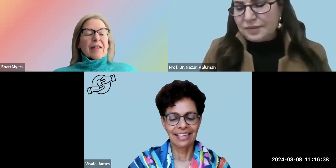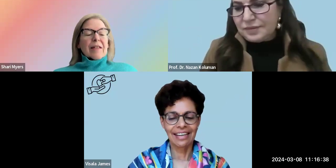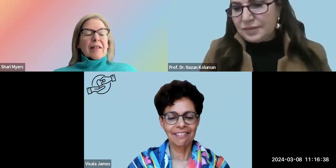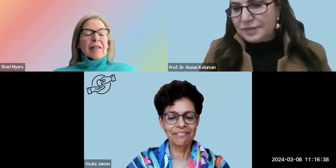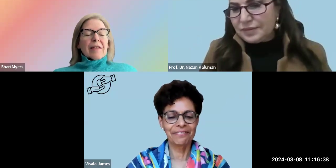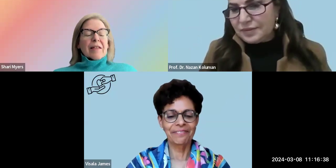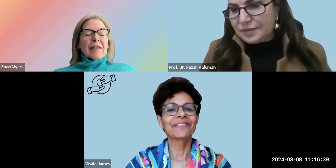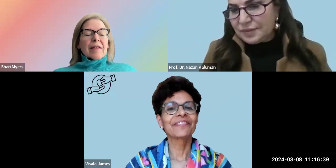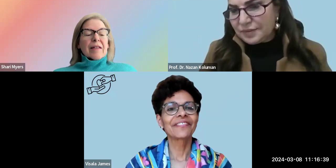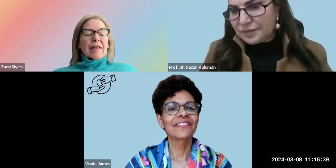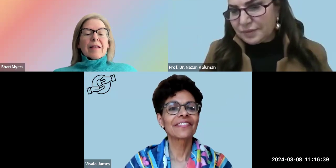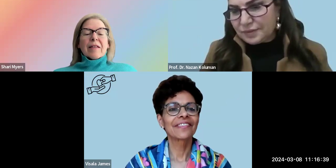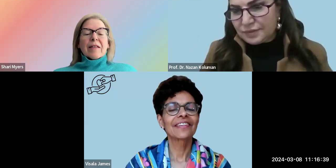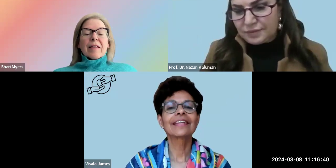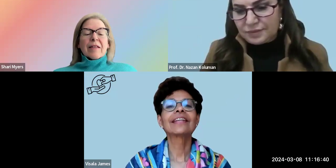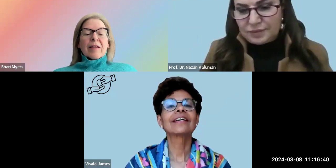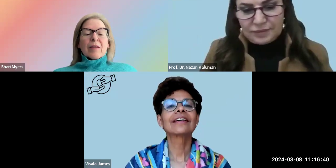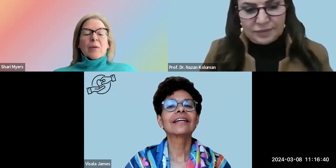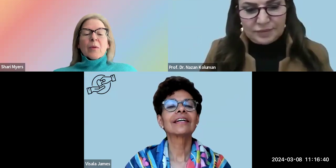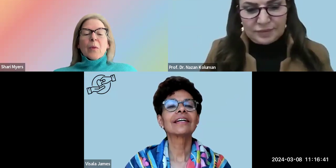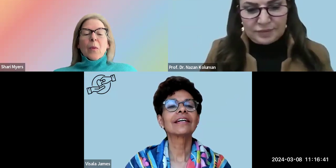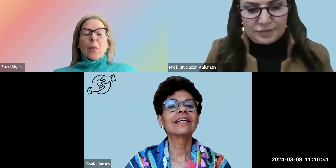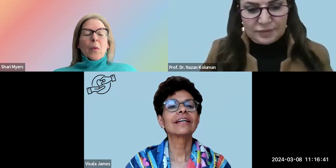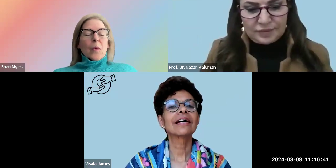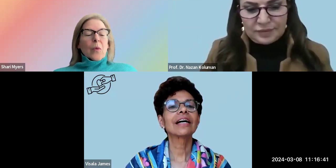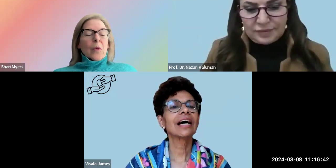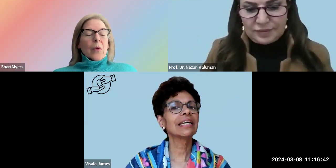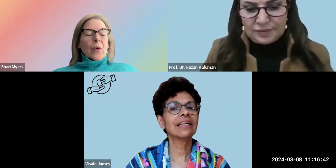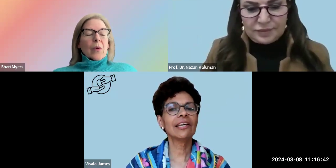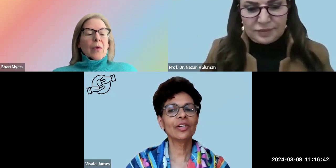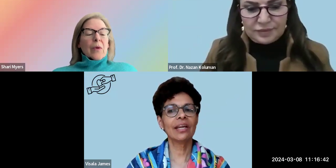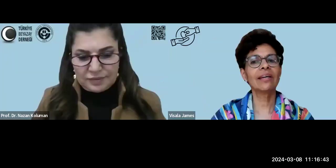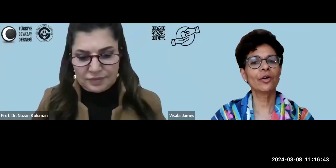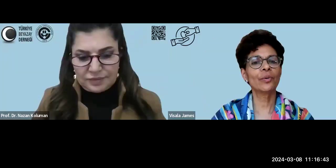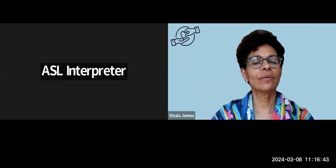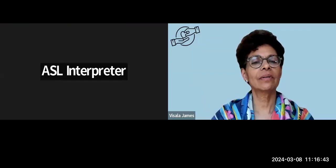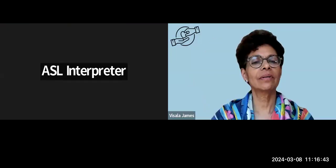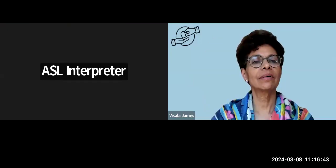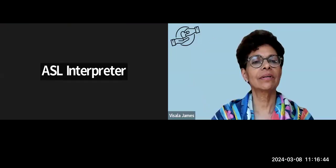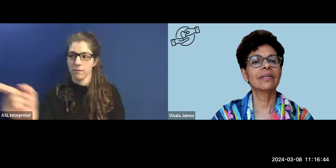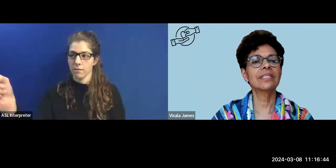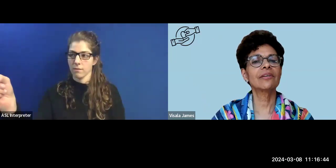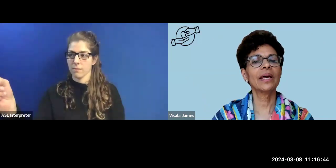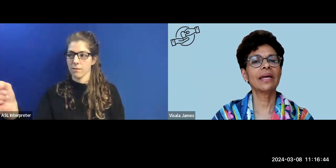(Echoing.) I hear an echo. Is it okay?